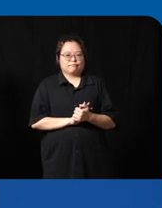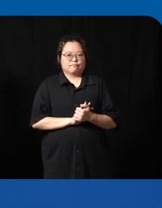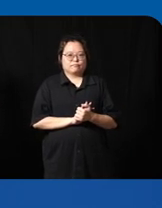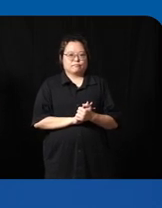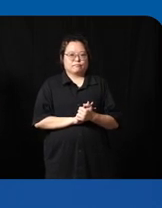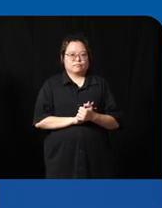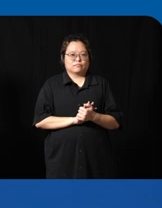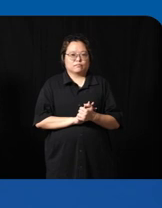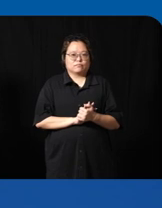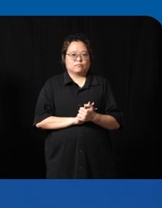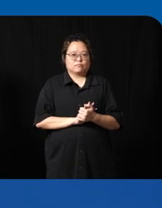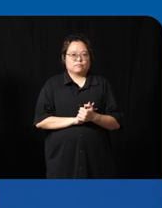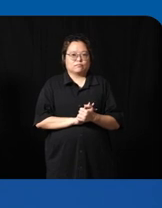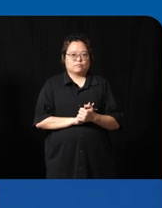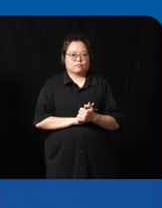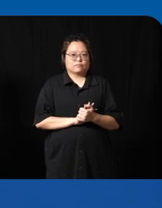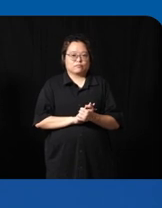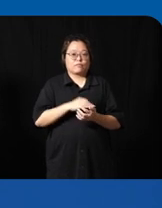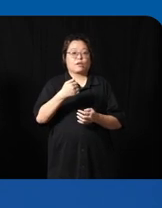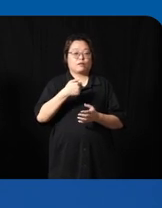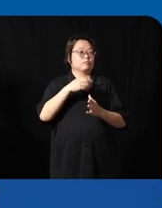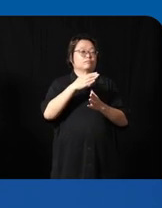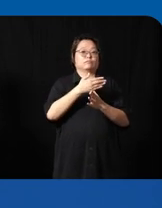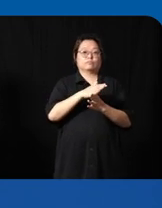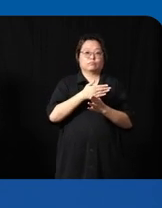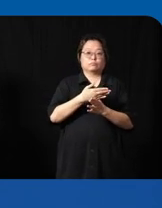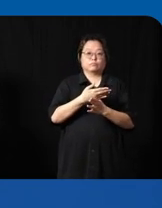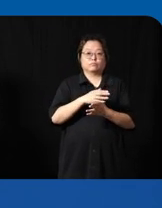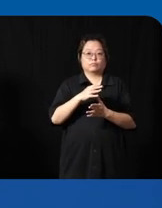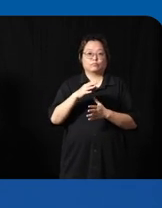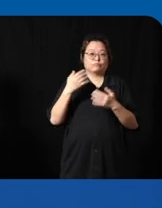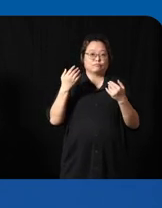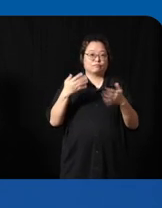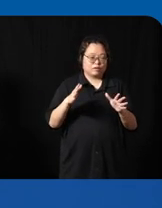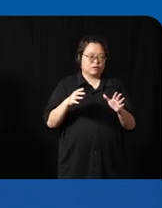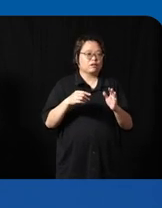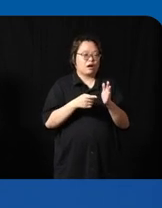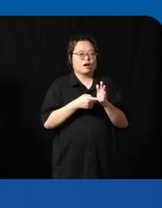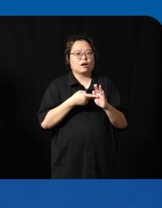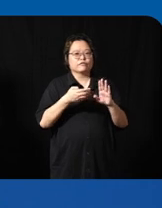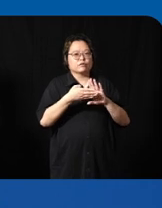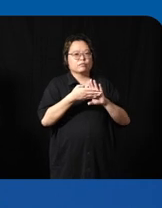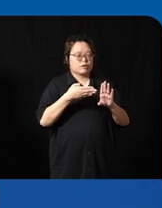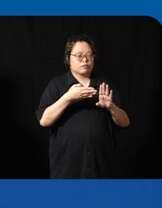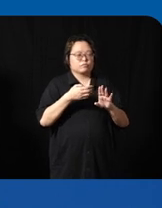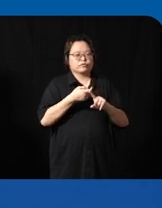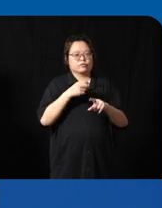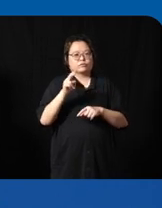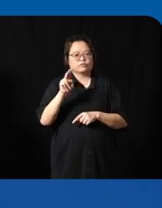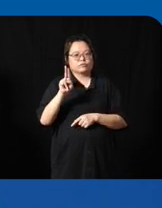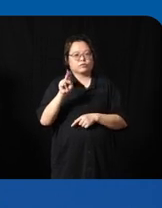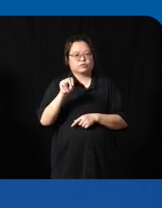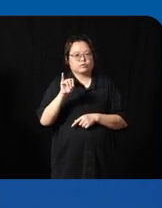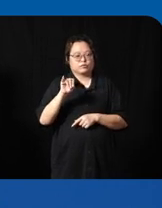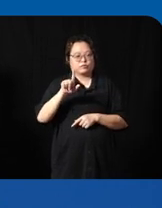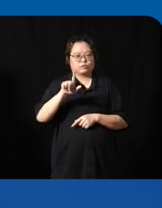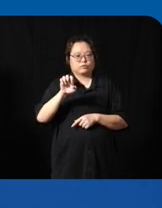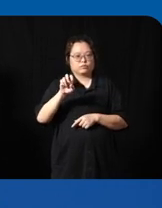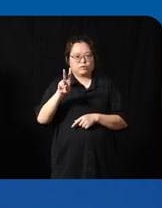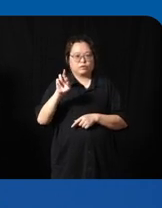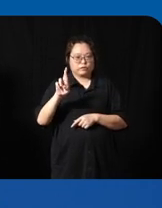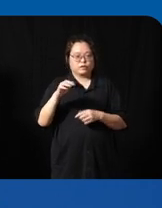so like I shared uh there are some brands from uniliver uh which do a business of more than a